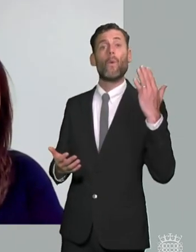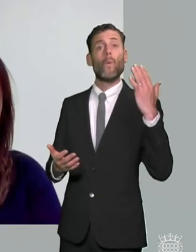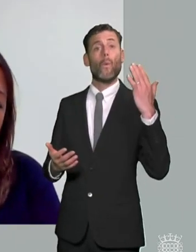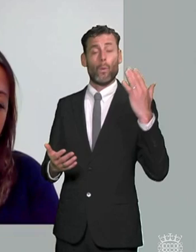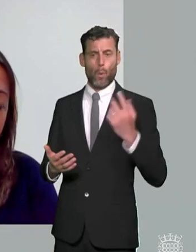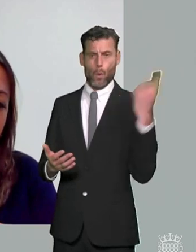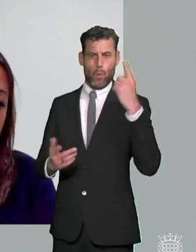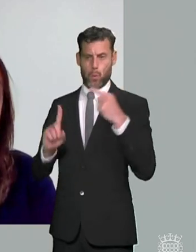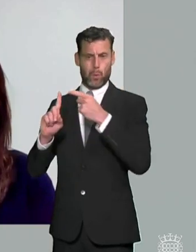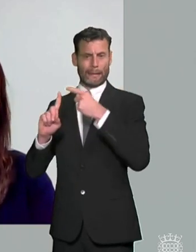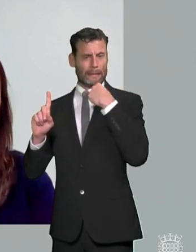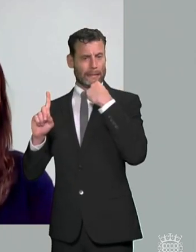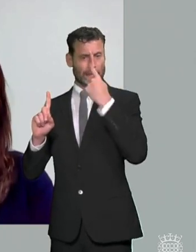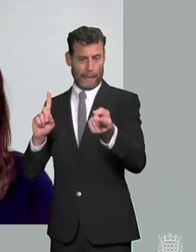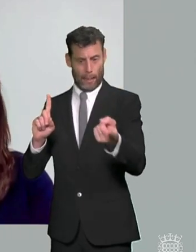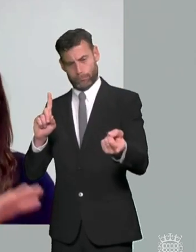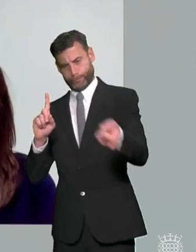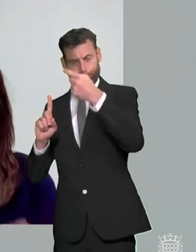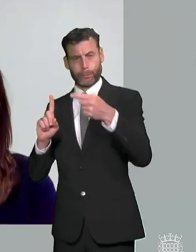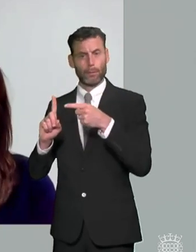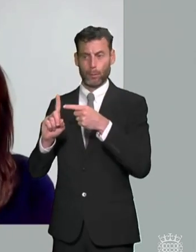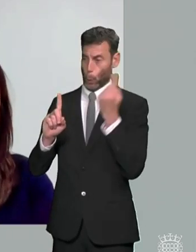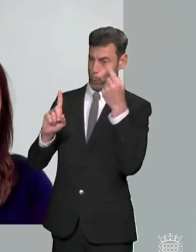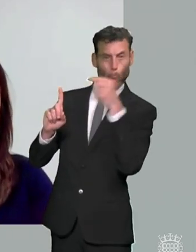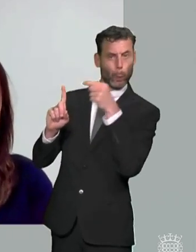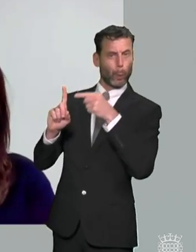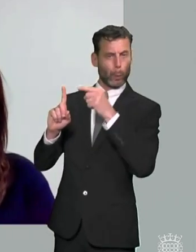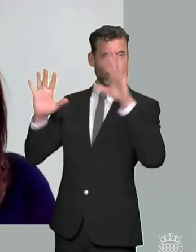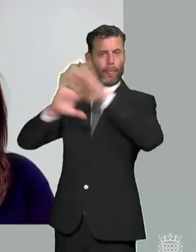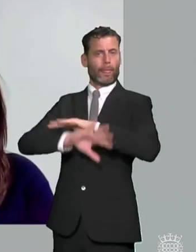there's a there's a kind of there's been an agenda to reduce opportunities for individuals